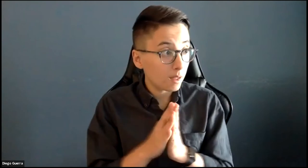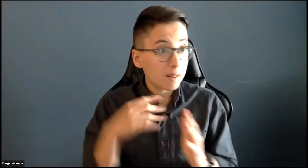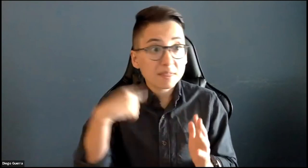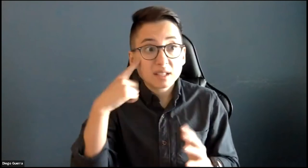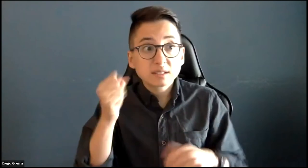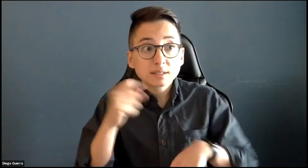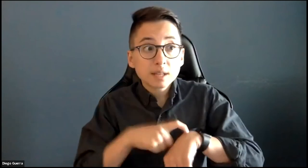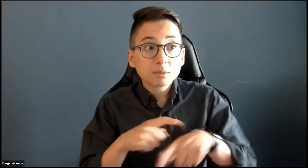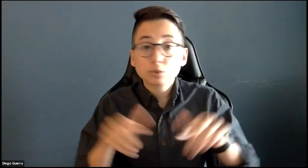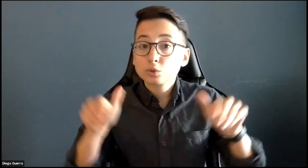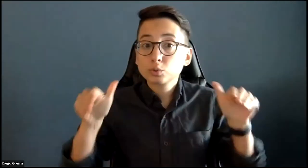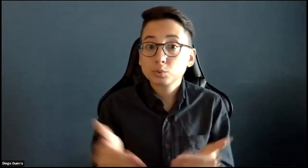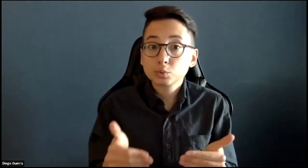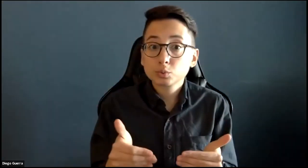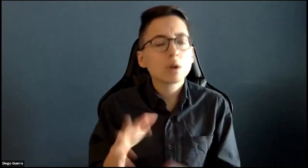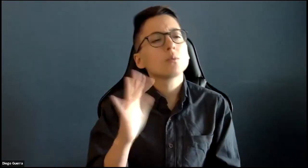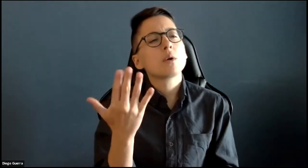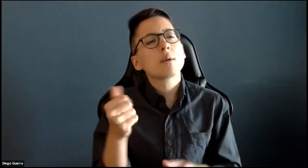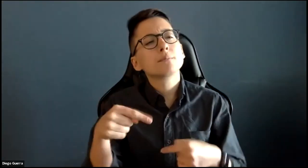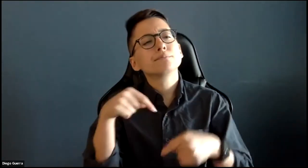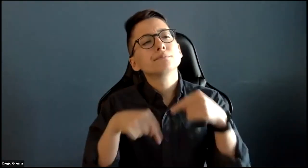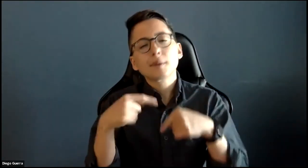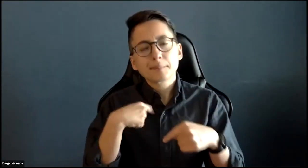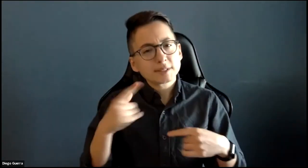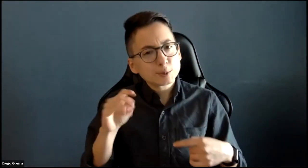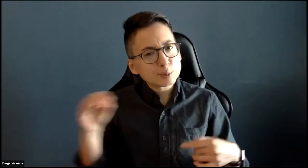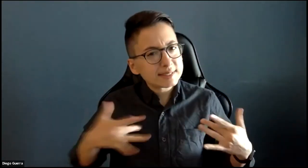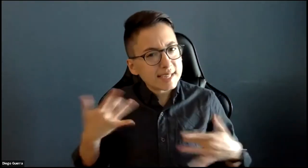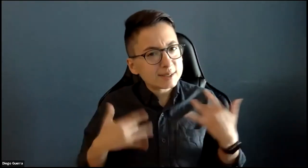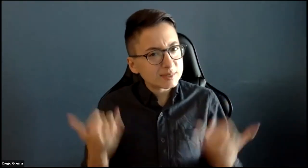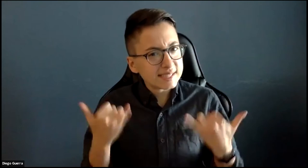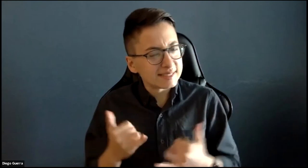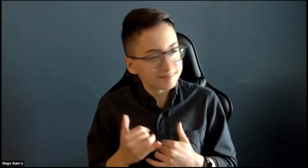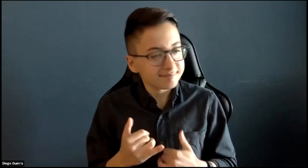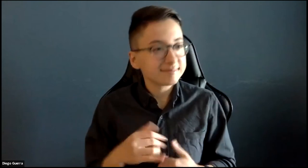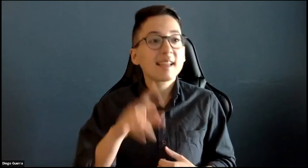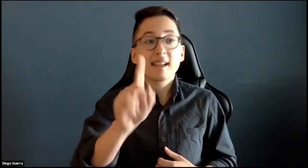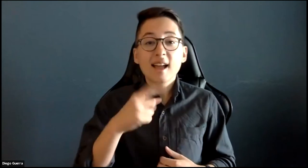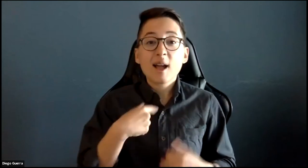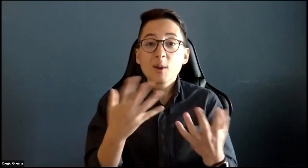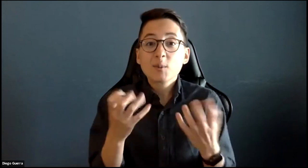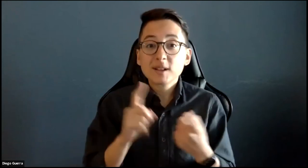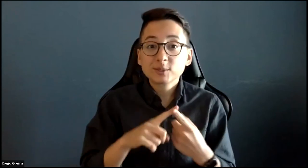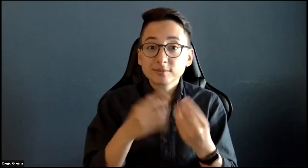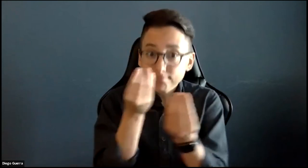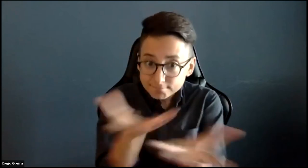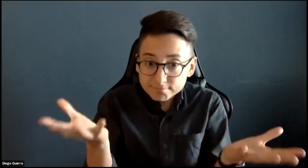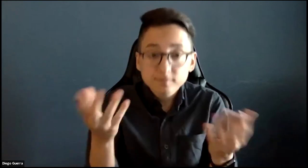We're excited to continue. I think it's time now to begin. You know what, let me take a moment, I think I'm so excited today I wanted to jump right in.